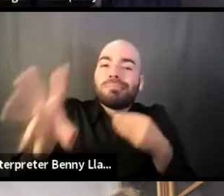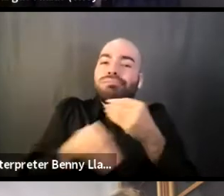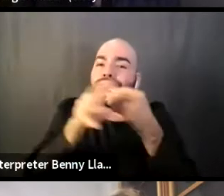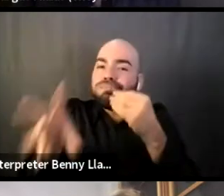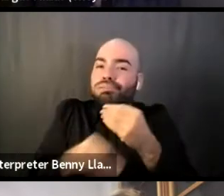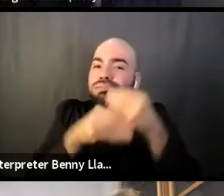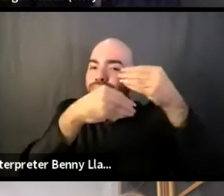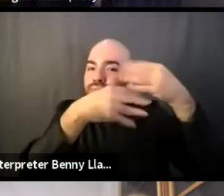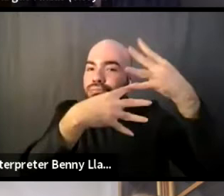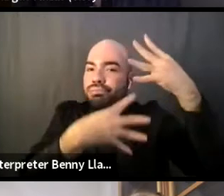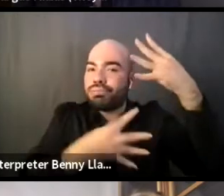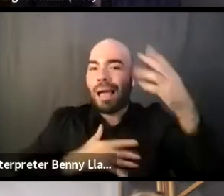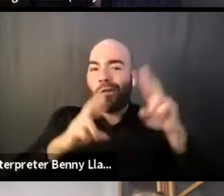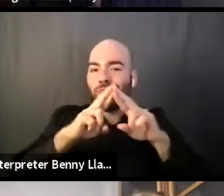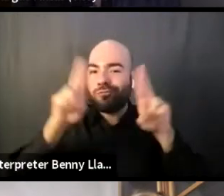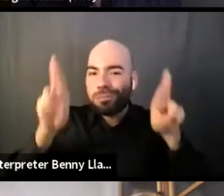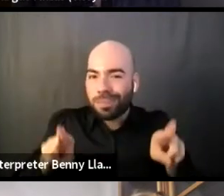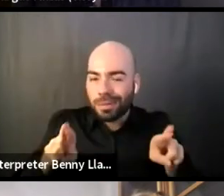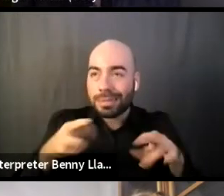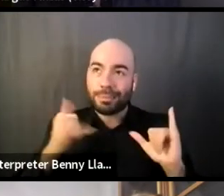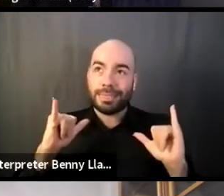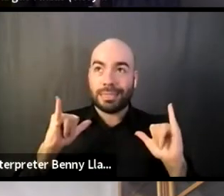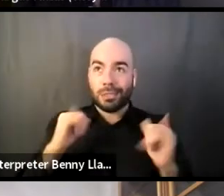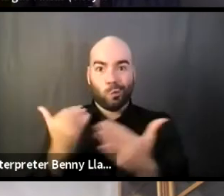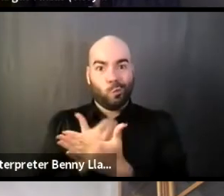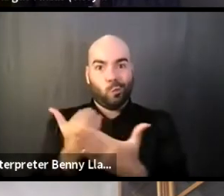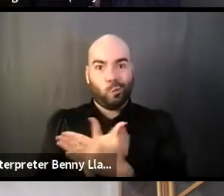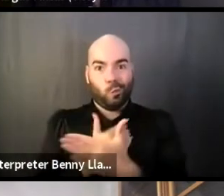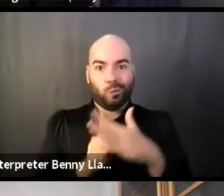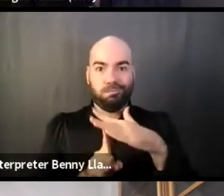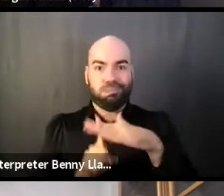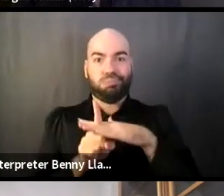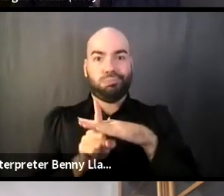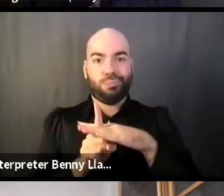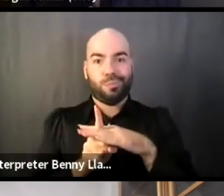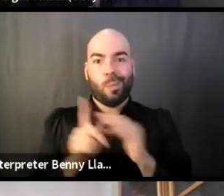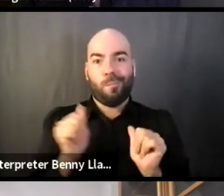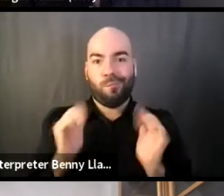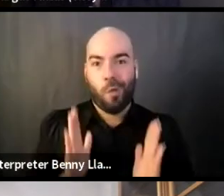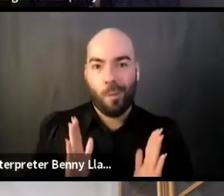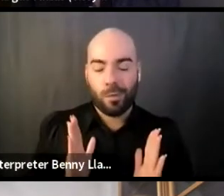or whatever that means, I have pushed through, and I have a lot of regrets about that.